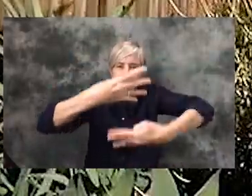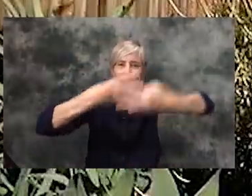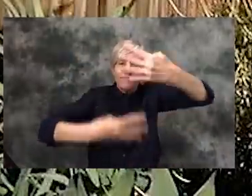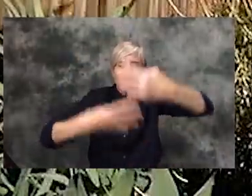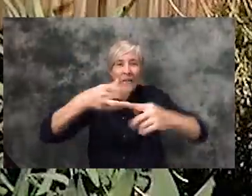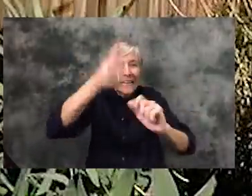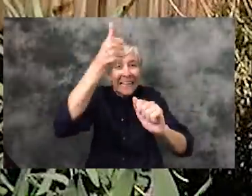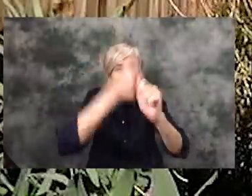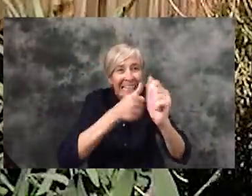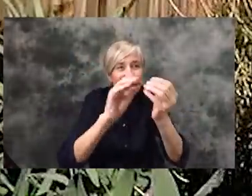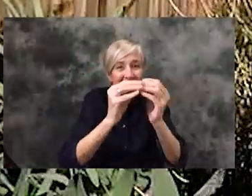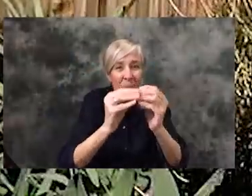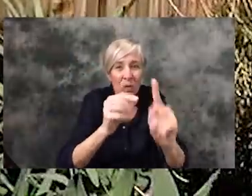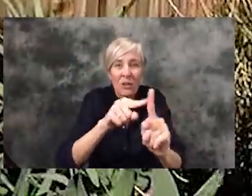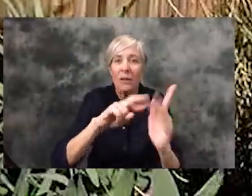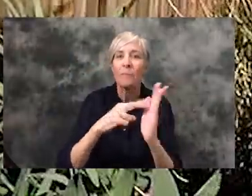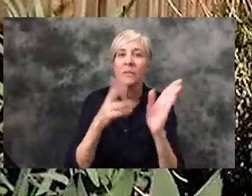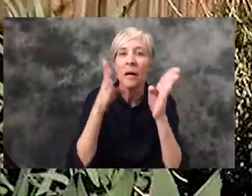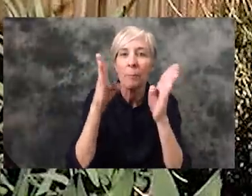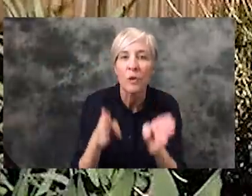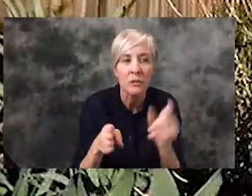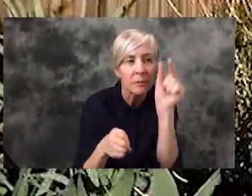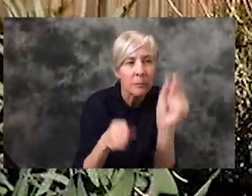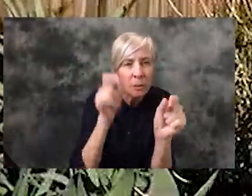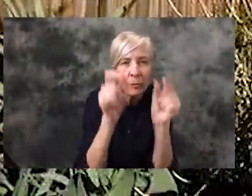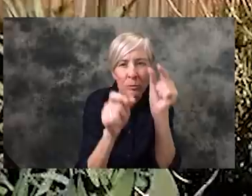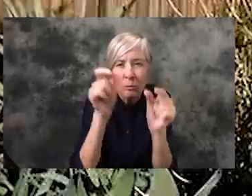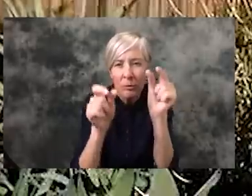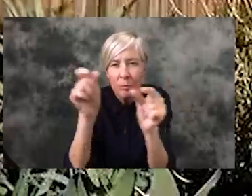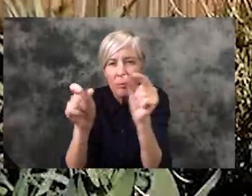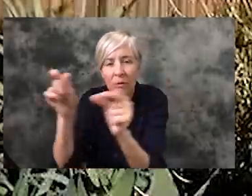realize that each one of those numbers is a person. And those people are